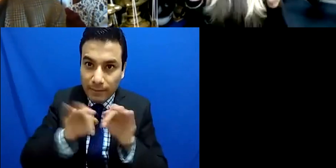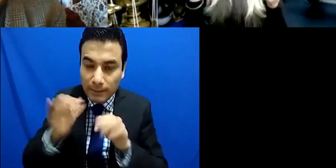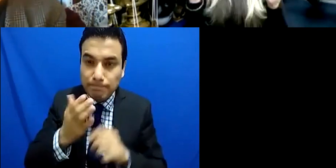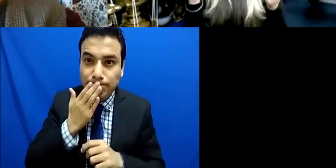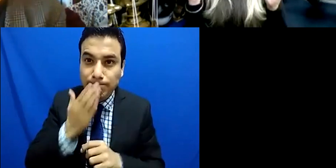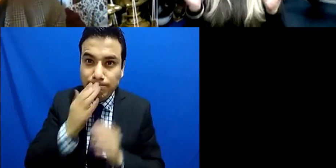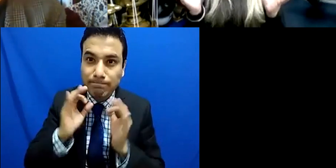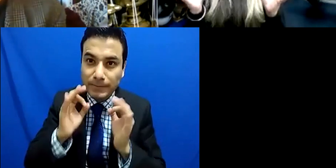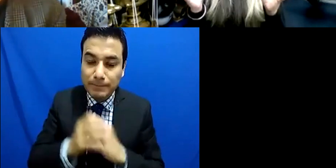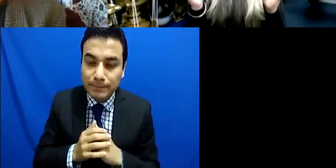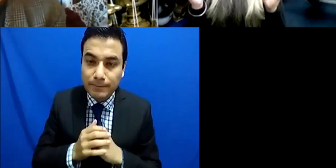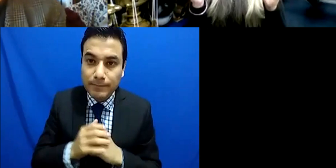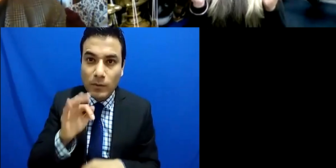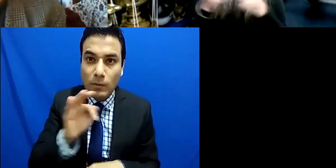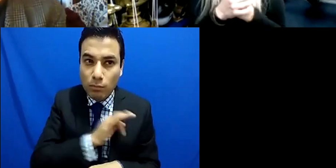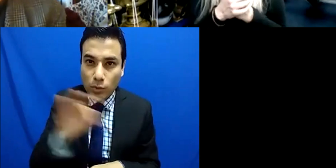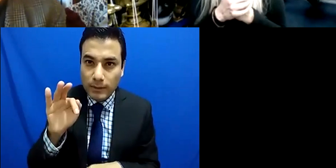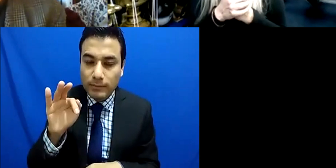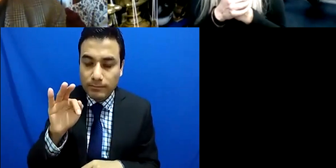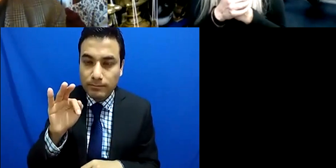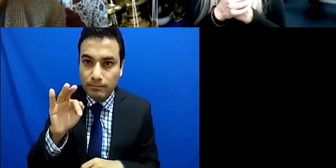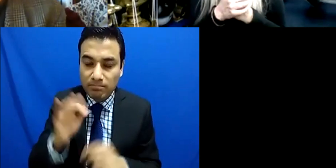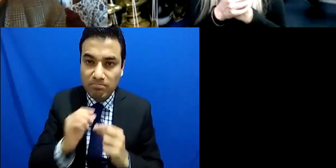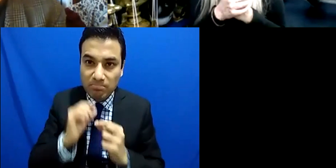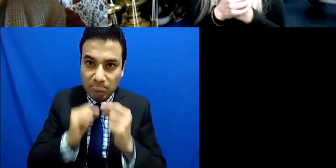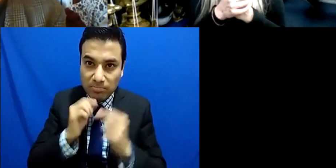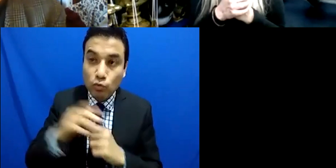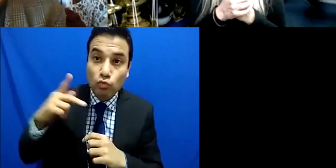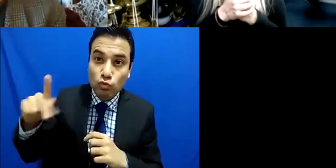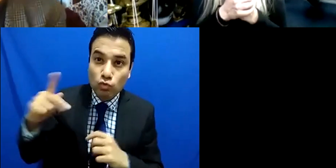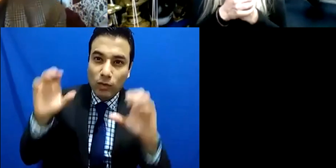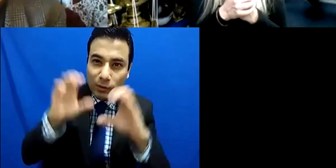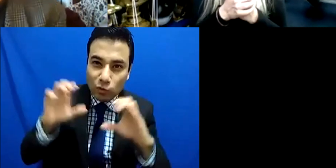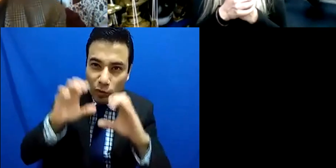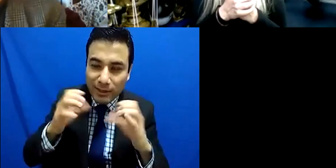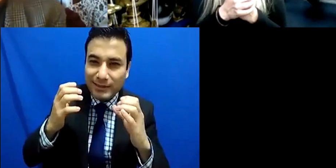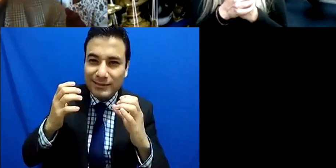have gone through all sorts of challenges and you know it's important to also remember that,